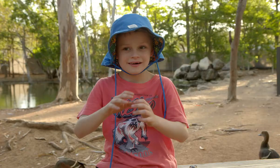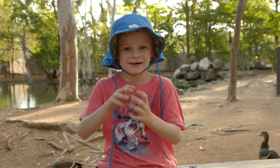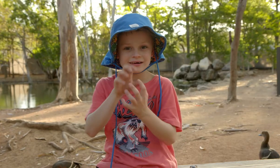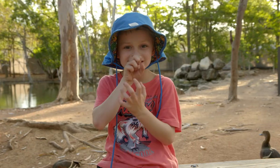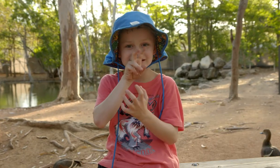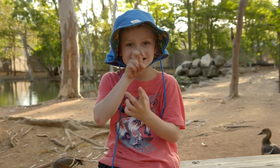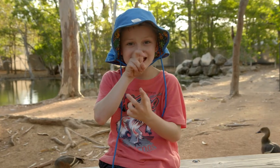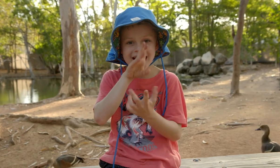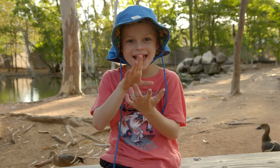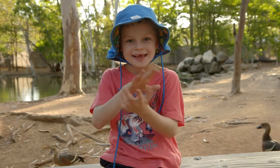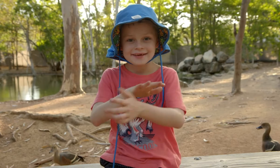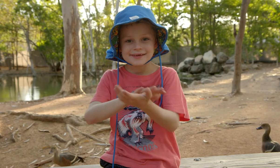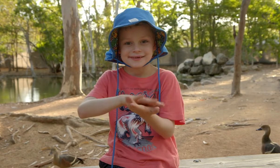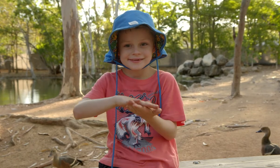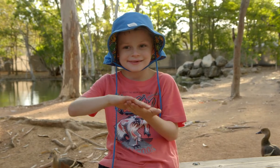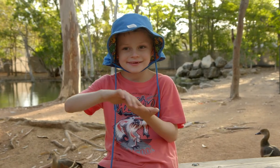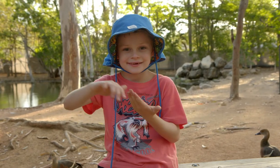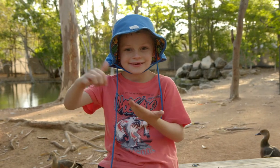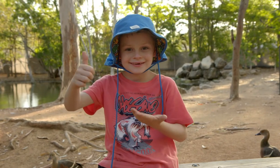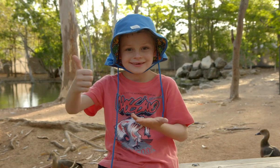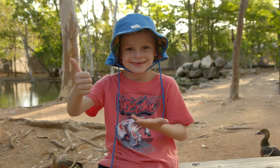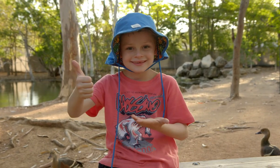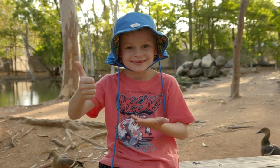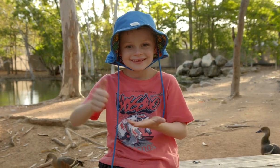The snake is smooth.